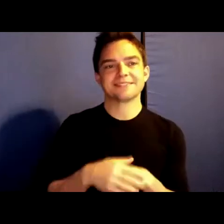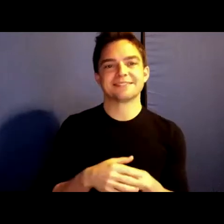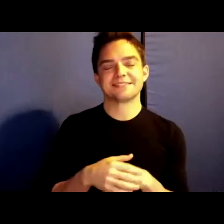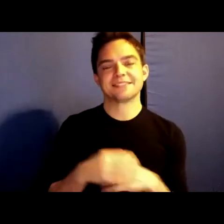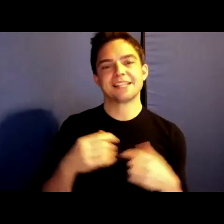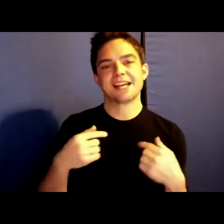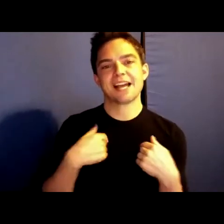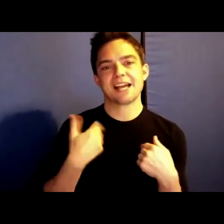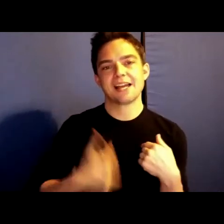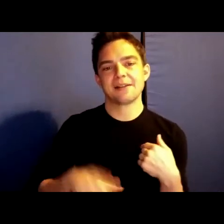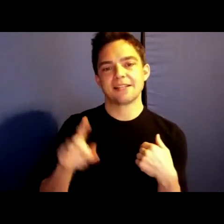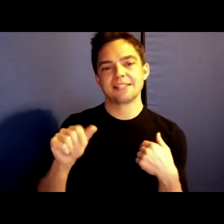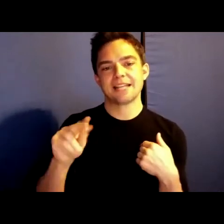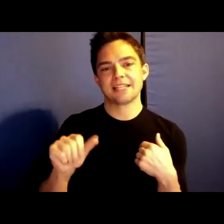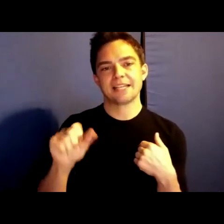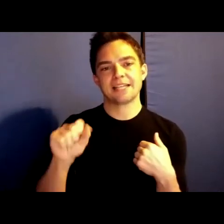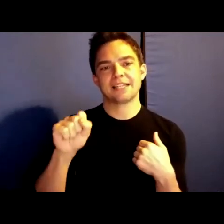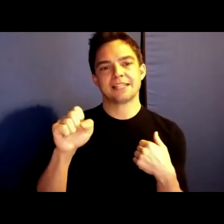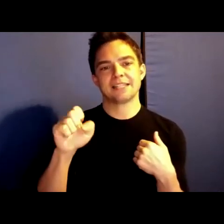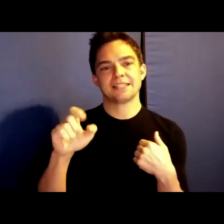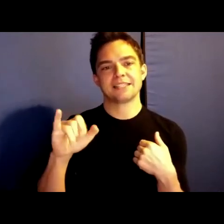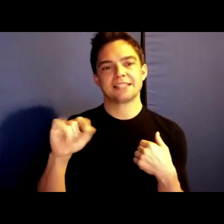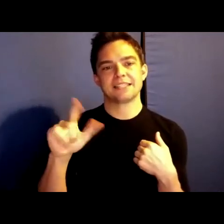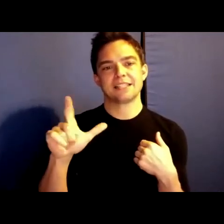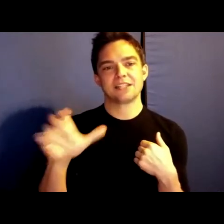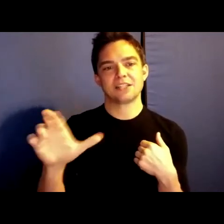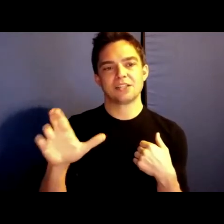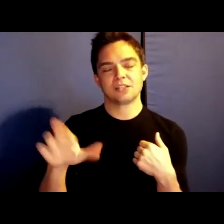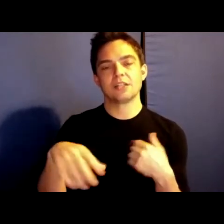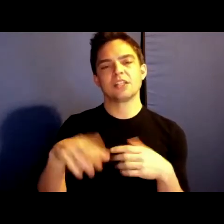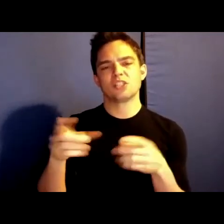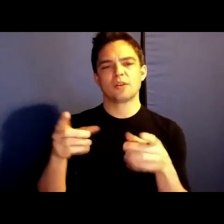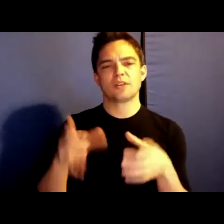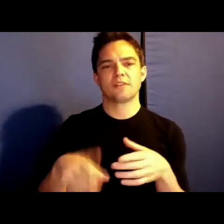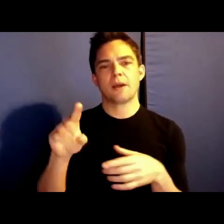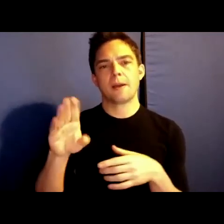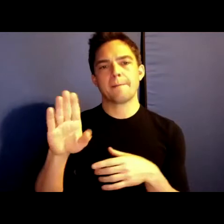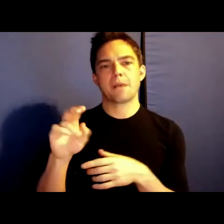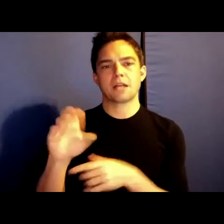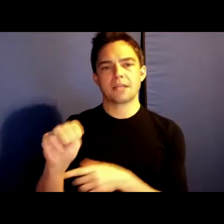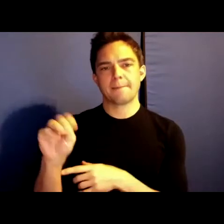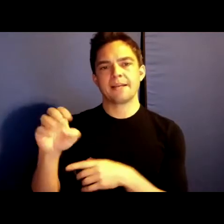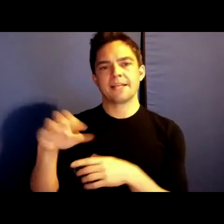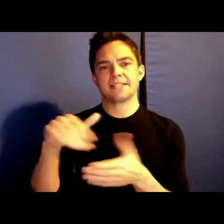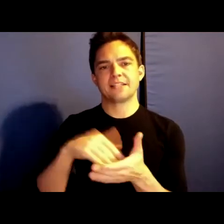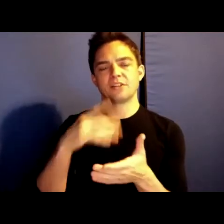I'm Dana Seitler, and I am the Director of the Bonham Centre for Sexual Diversity Studies.